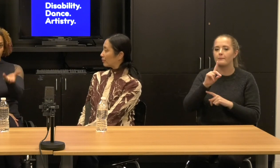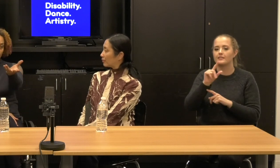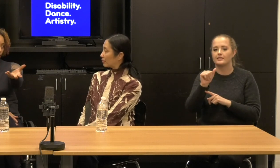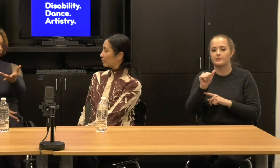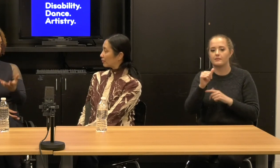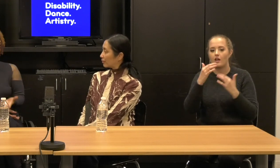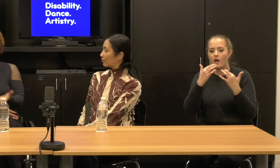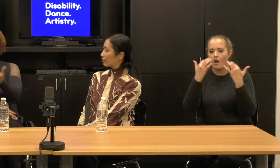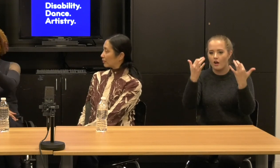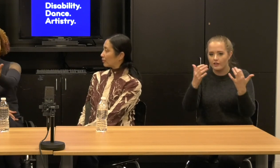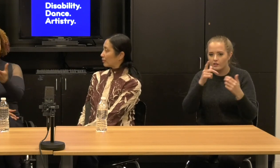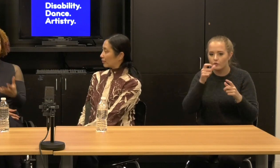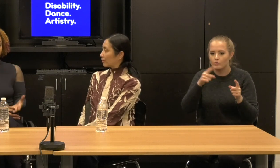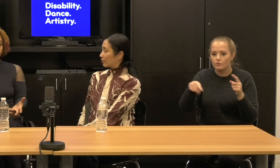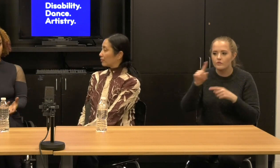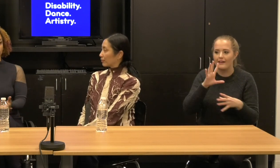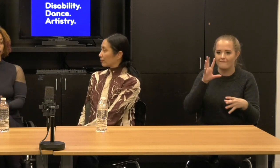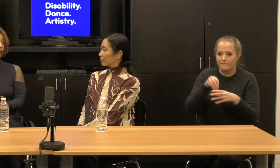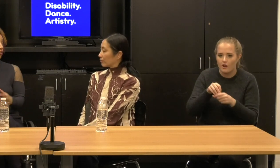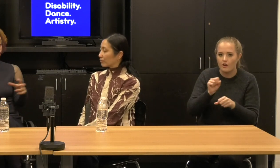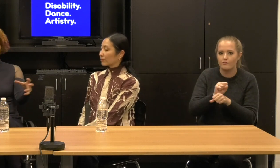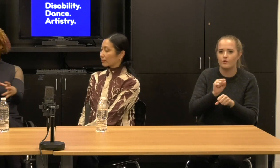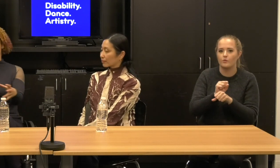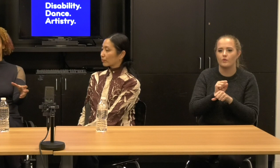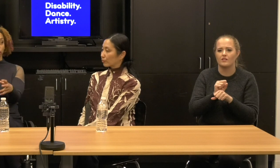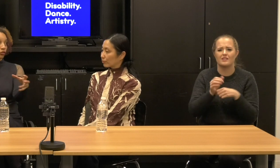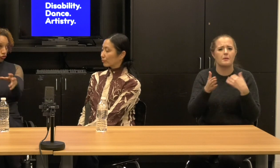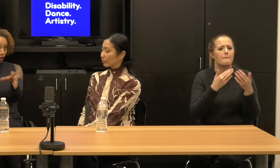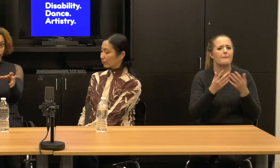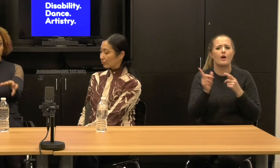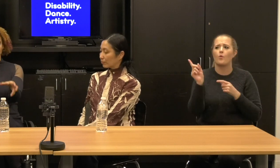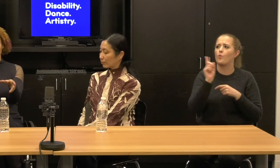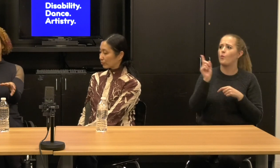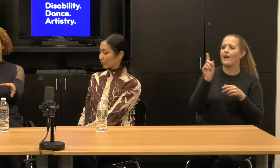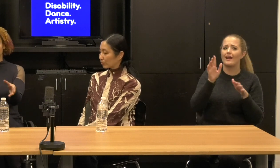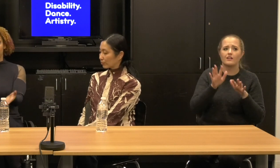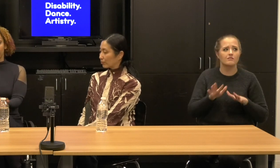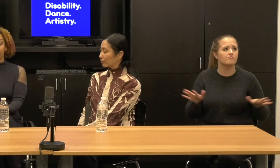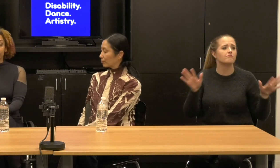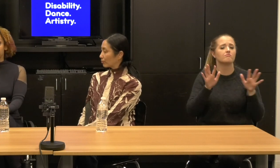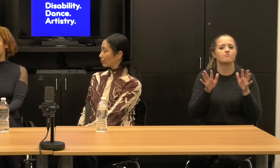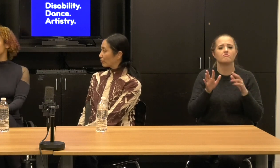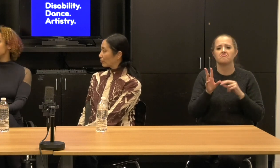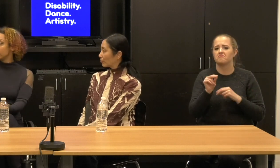who have engaged in the work and who were there regardless of geography, geography determined. And it did, it did happen.